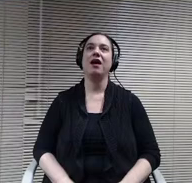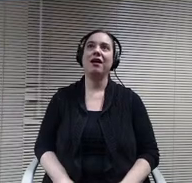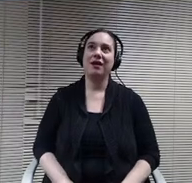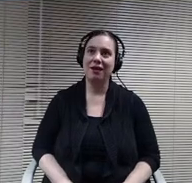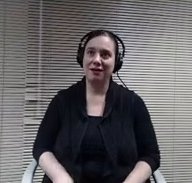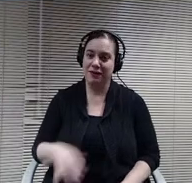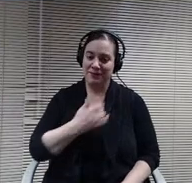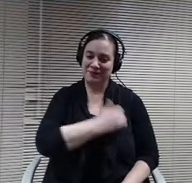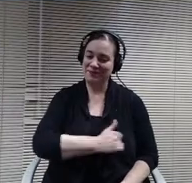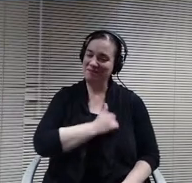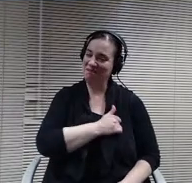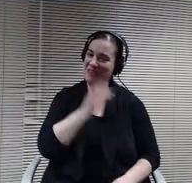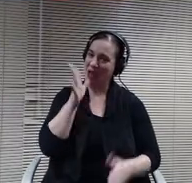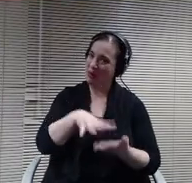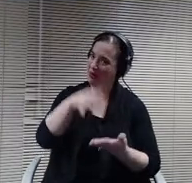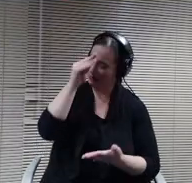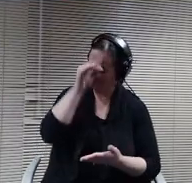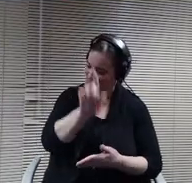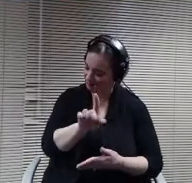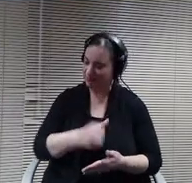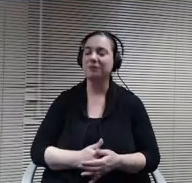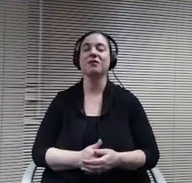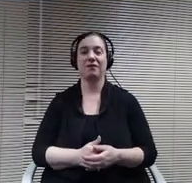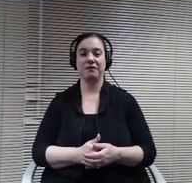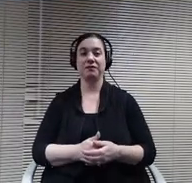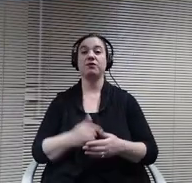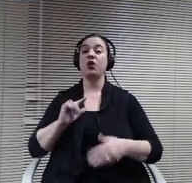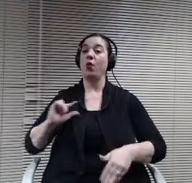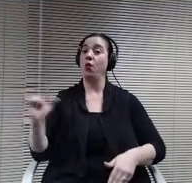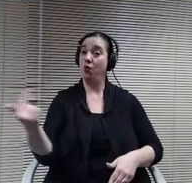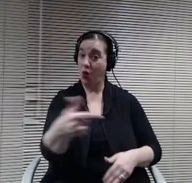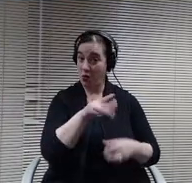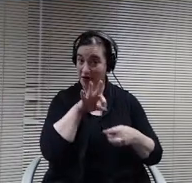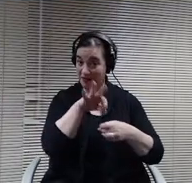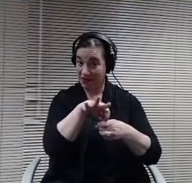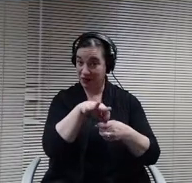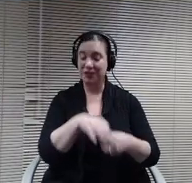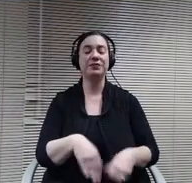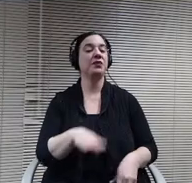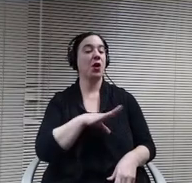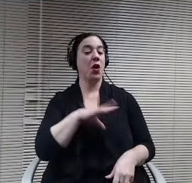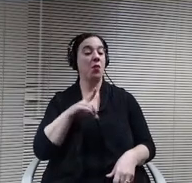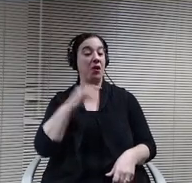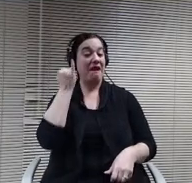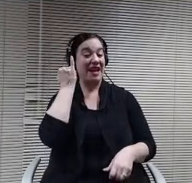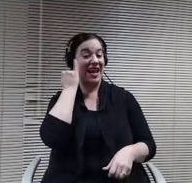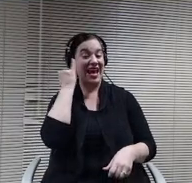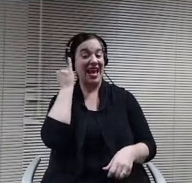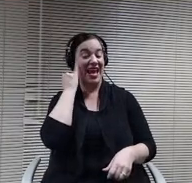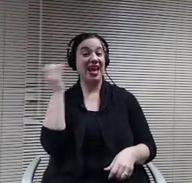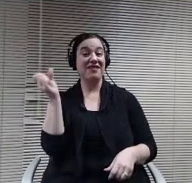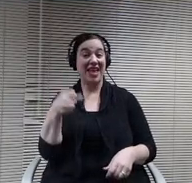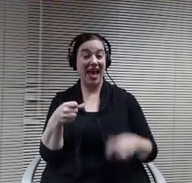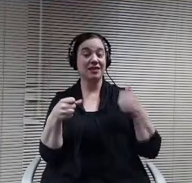to A roll call vote board members in favor. Please say I oppose name. Board member Ambrose and.